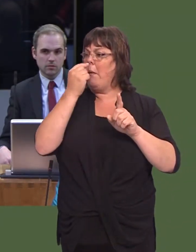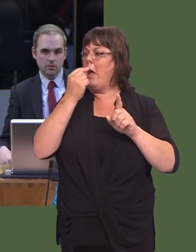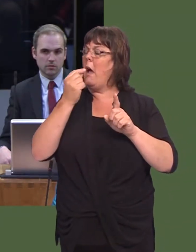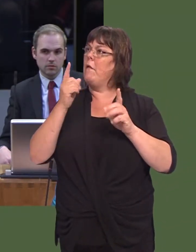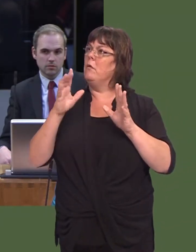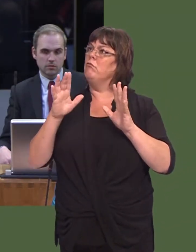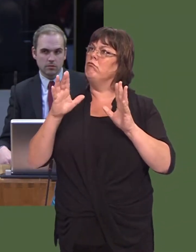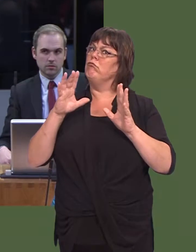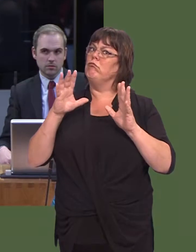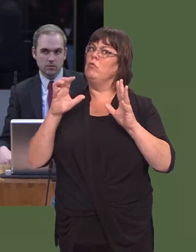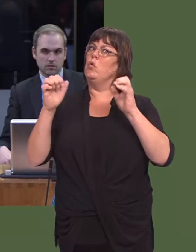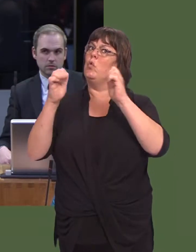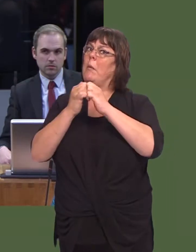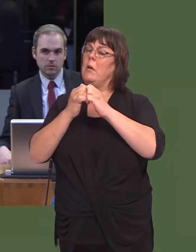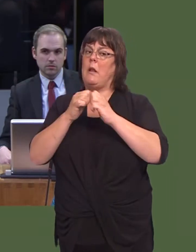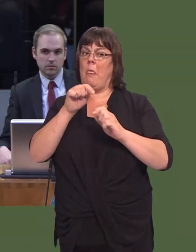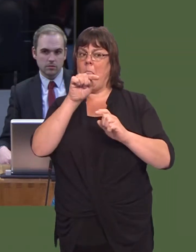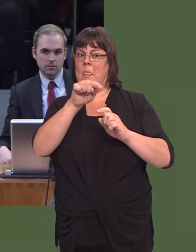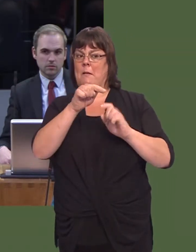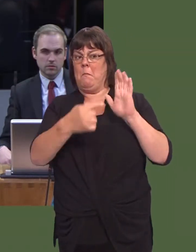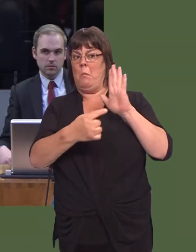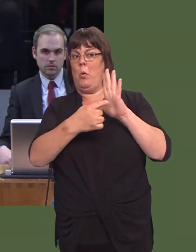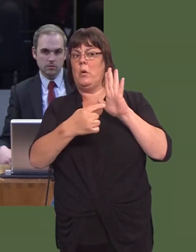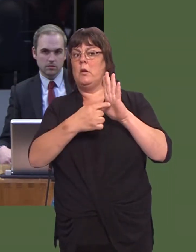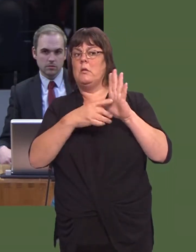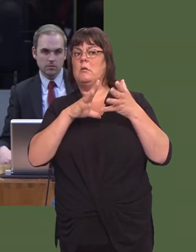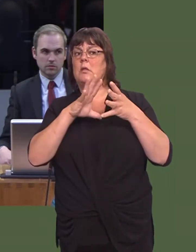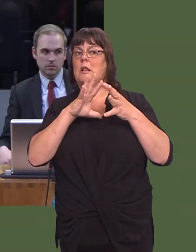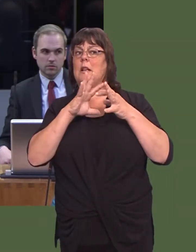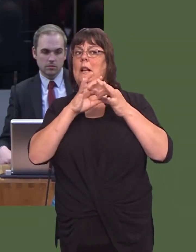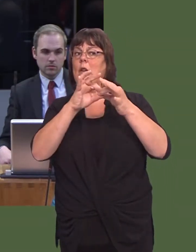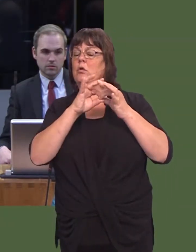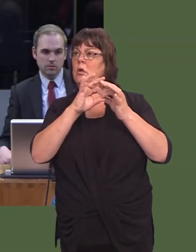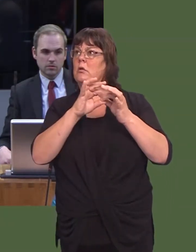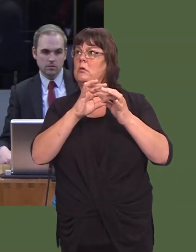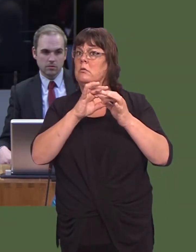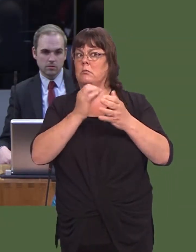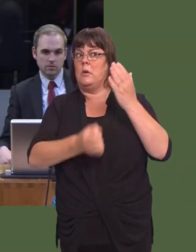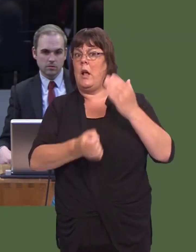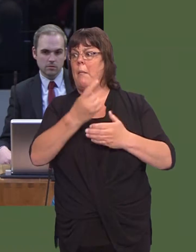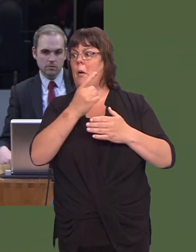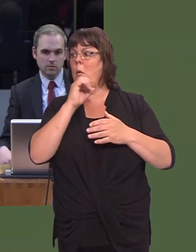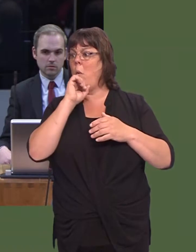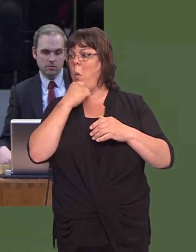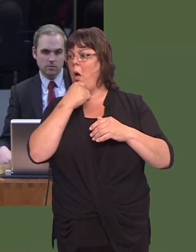y cysylltiad hanfodol yma yn mynd i weld golau dydd yn fuan, yn unol ‚ dymuniadau pobl